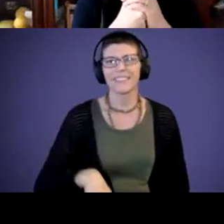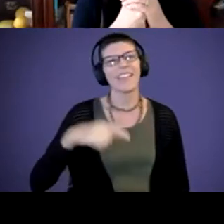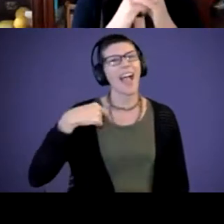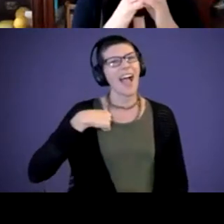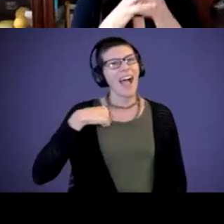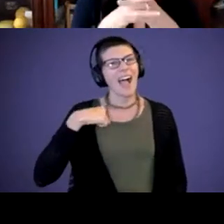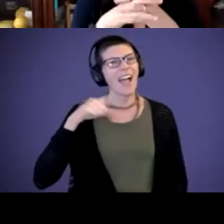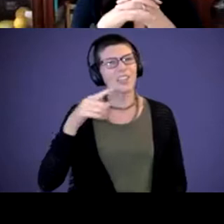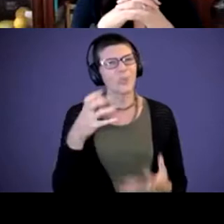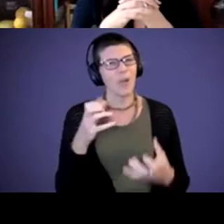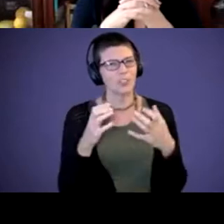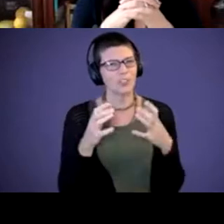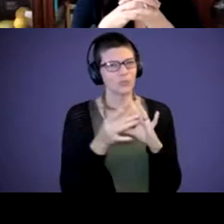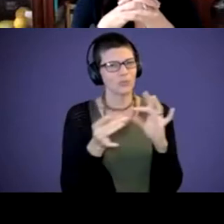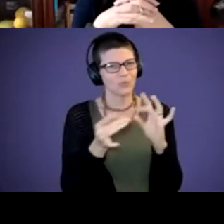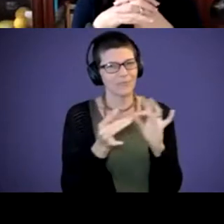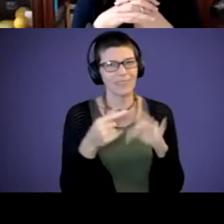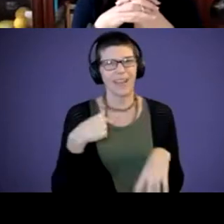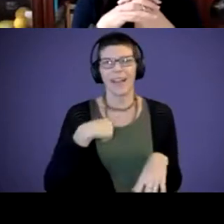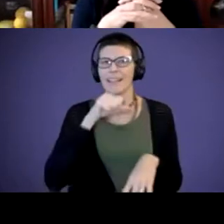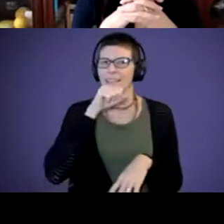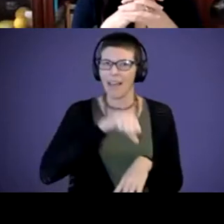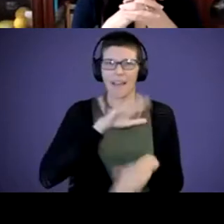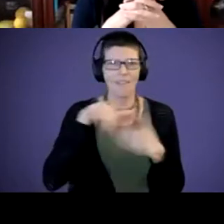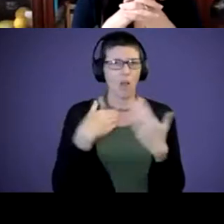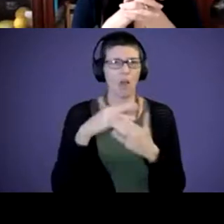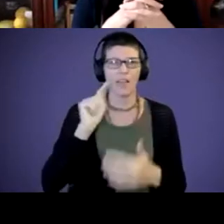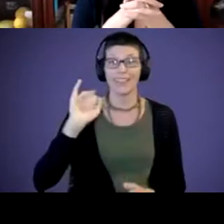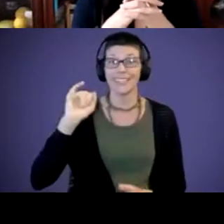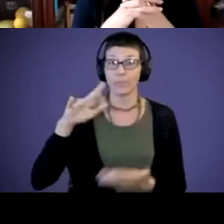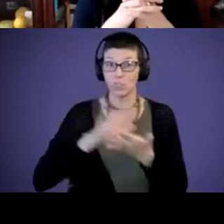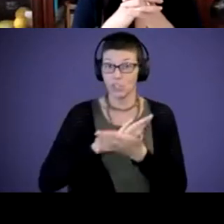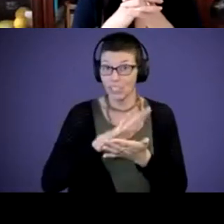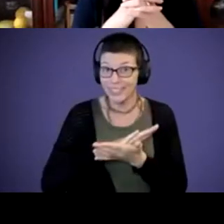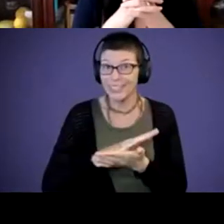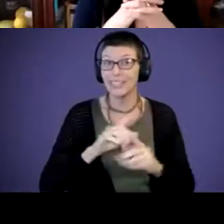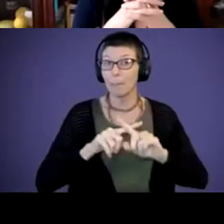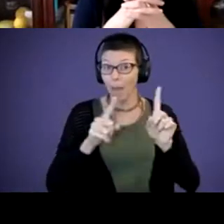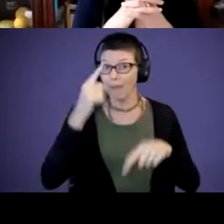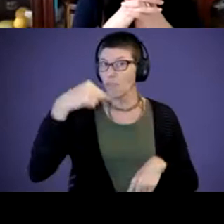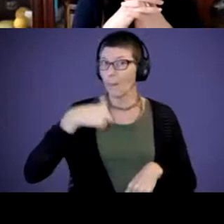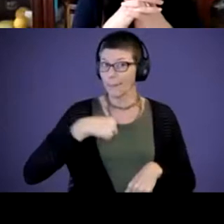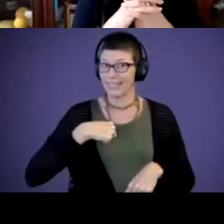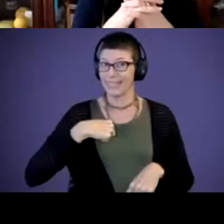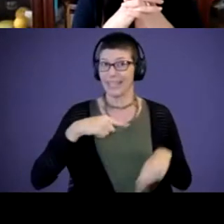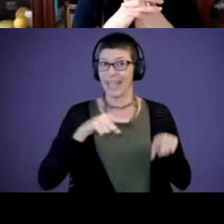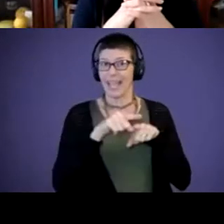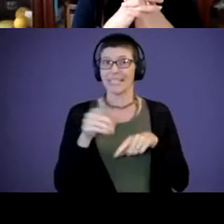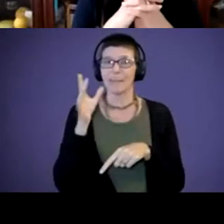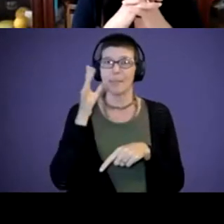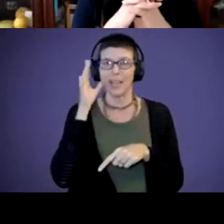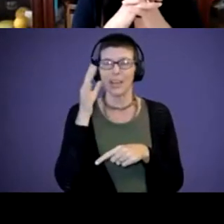share that I love all the tip sheets, but for me as a parent, it doesn't come that easily. I have